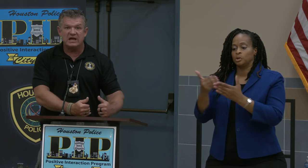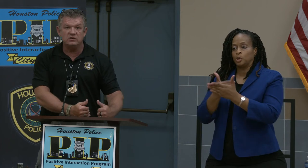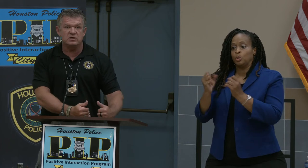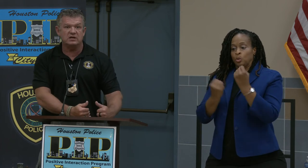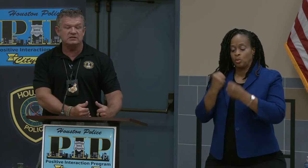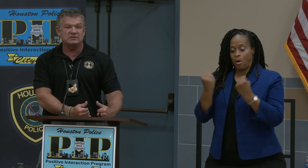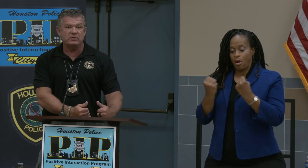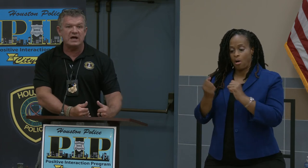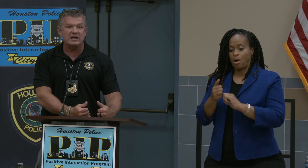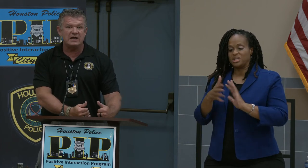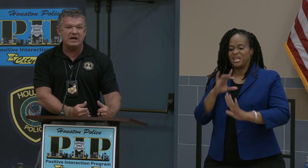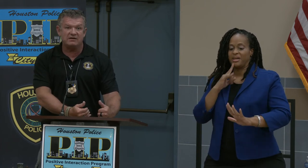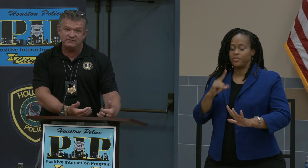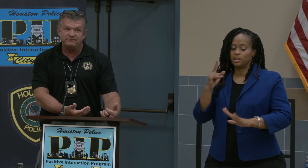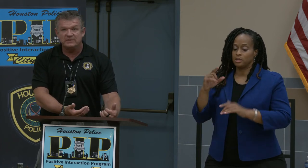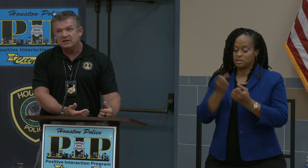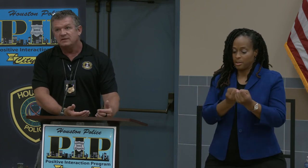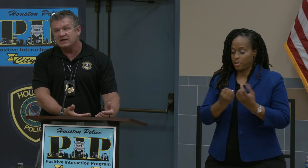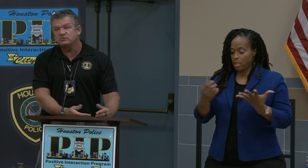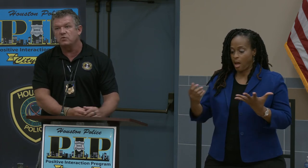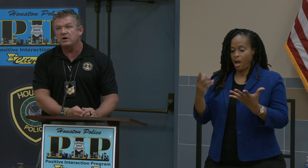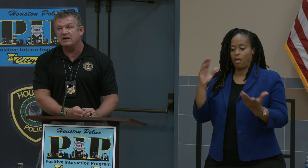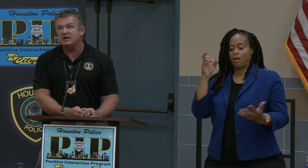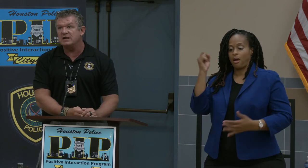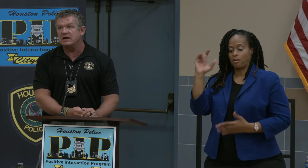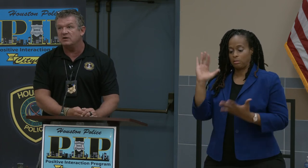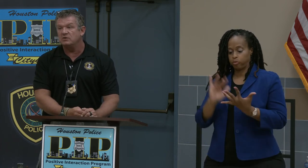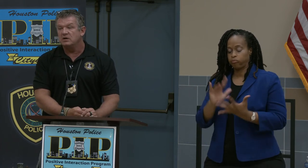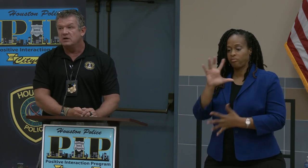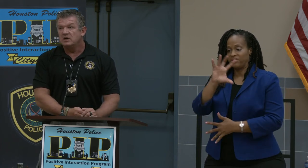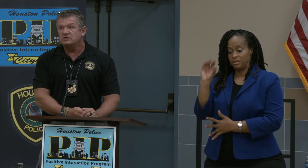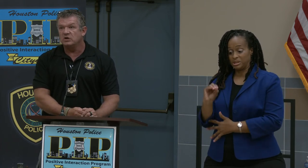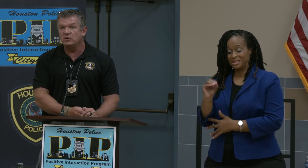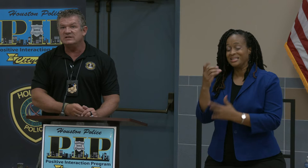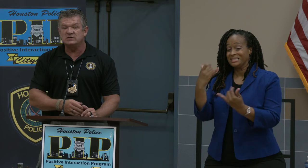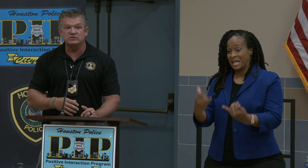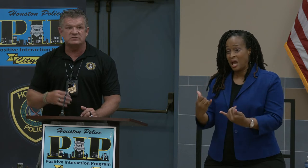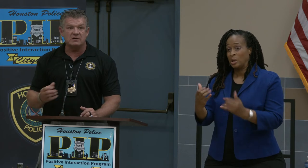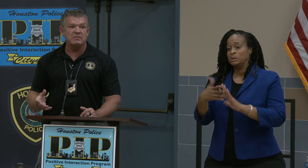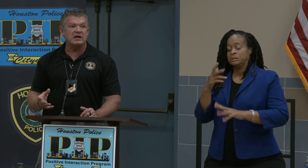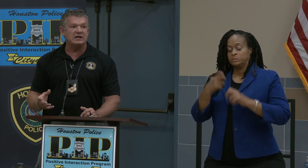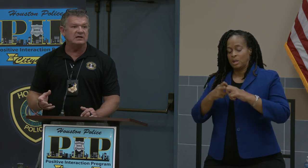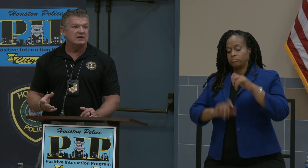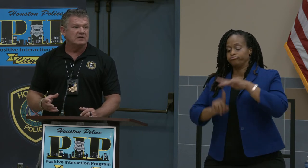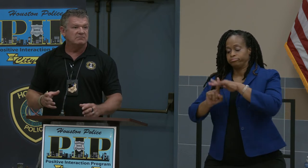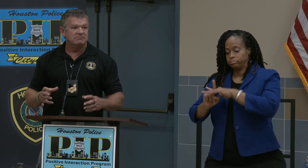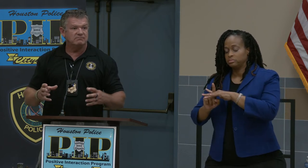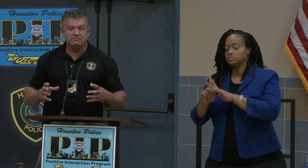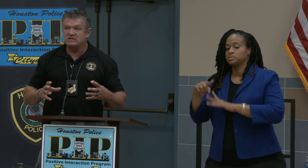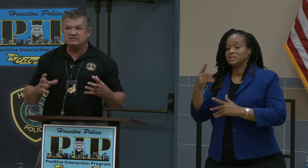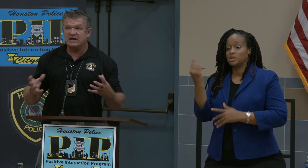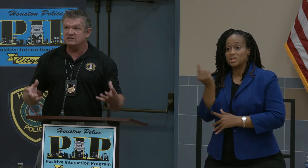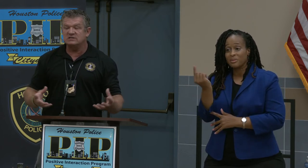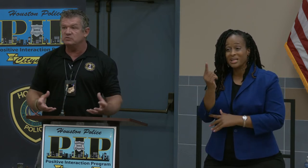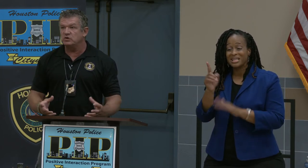and cut the supply in half, that's where we're at right now. So until somebody designs some sort of